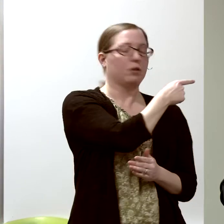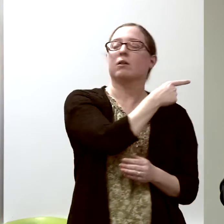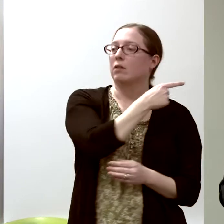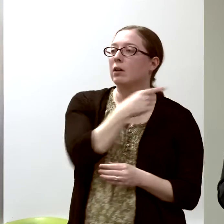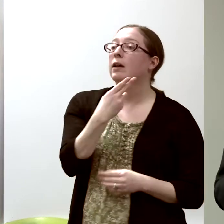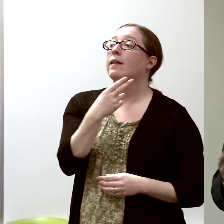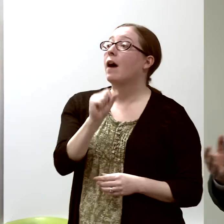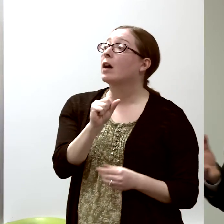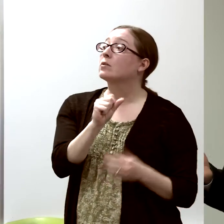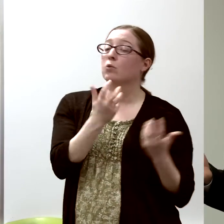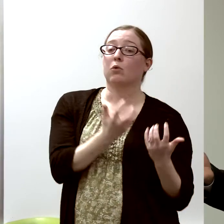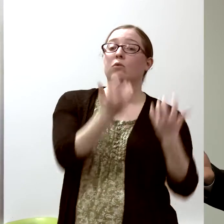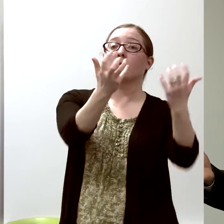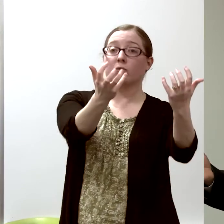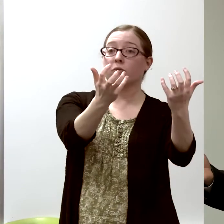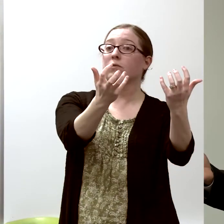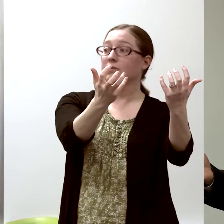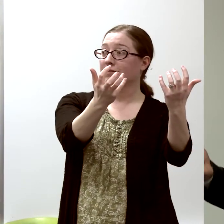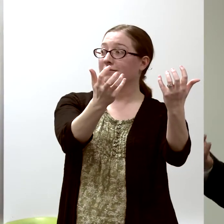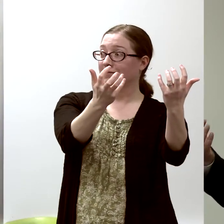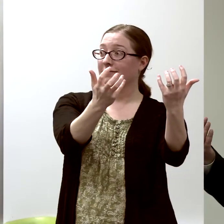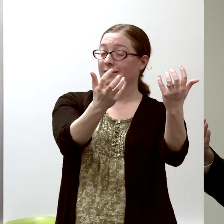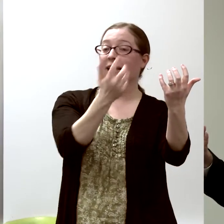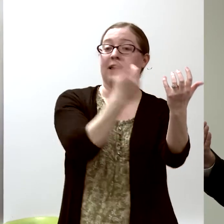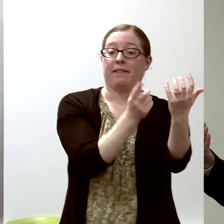and in the high-school auditorium showed us